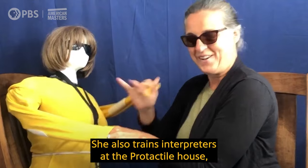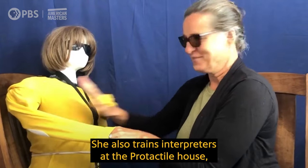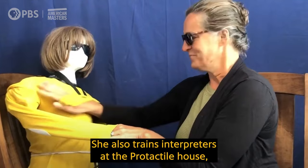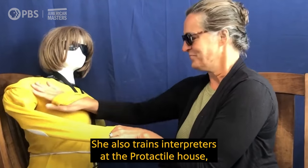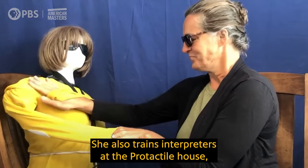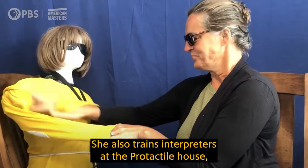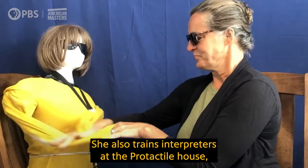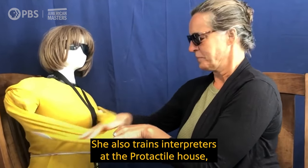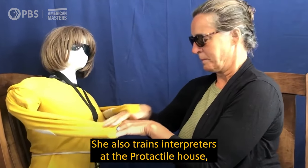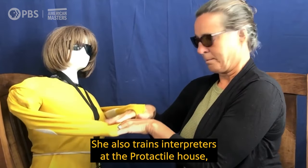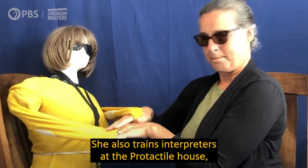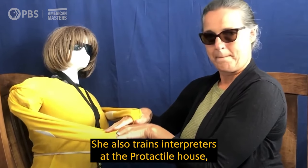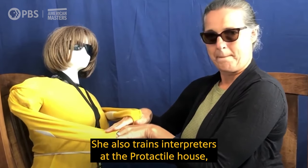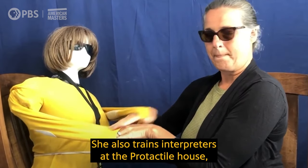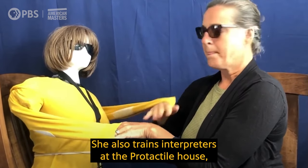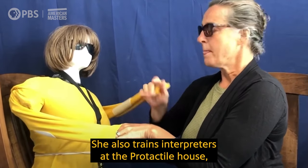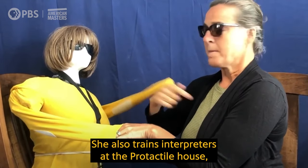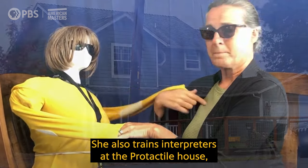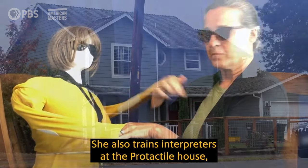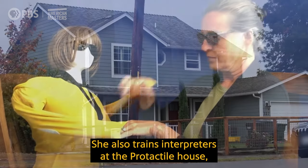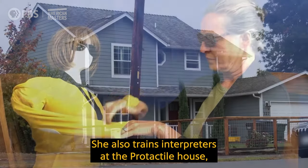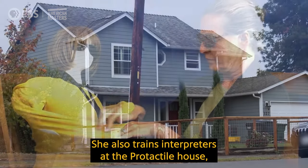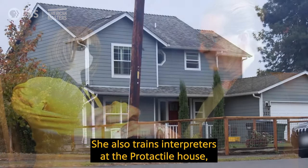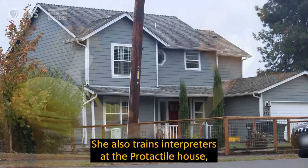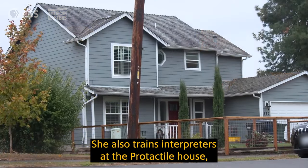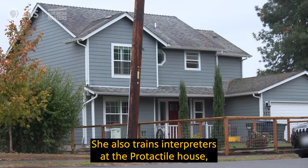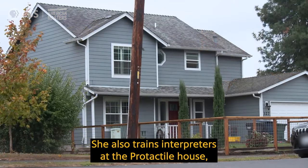She also trains interpreters at the Protactile house,